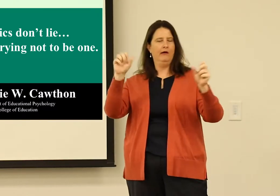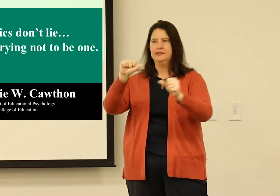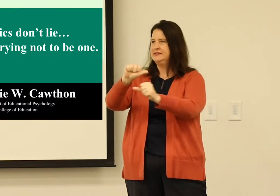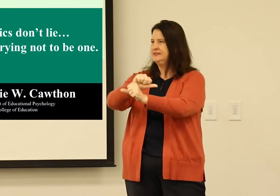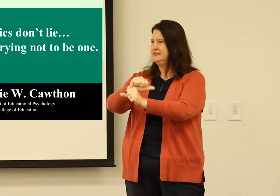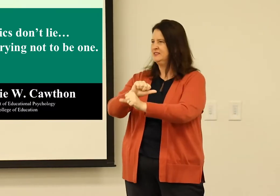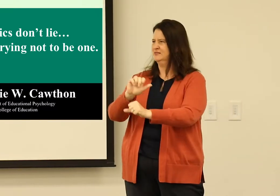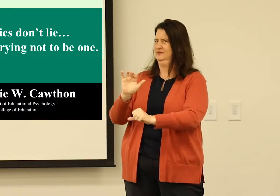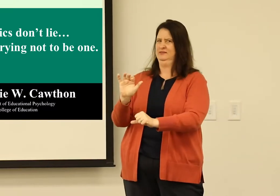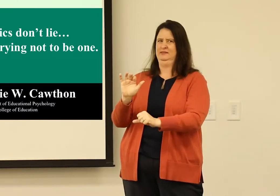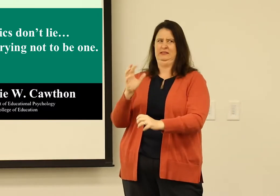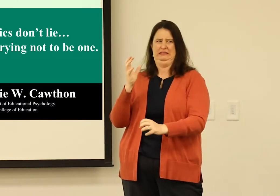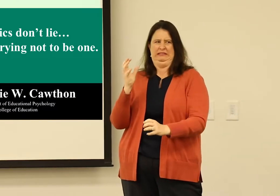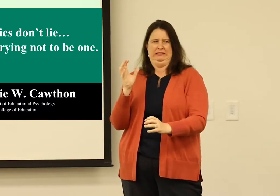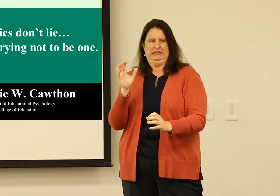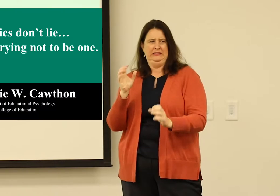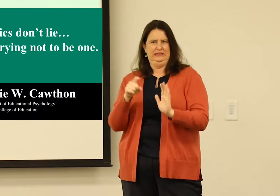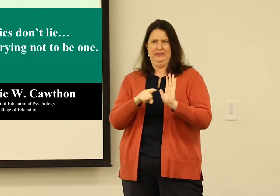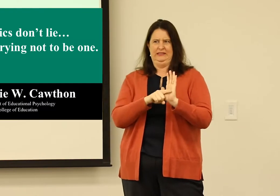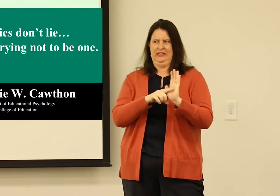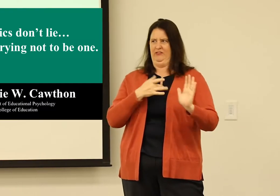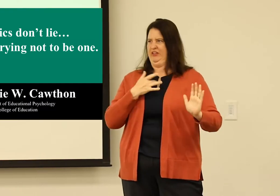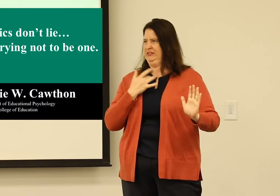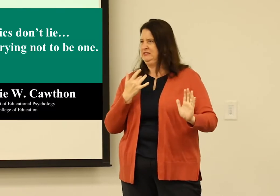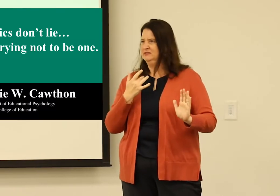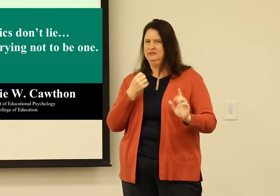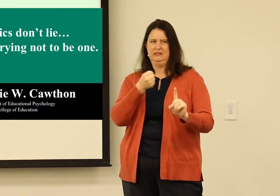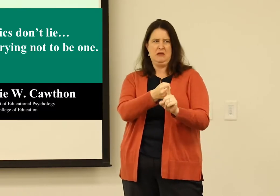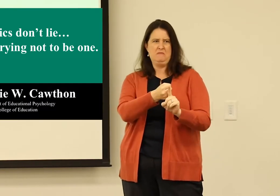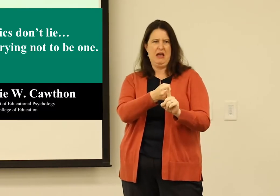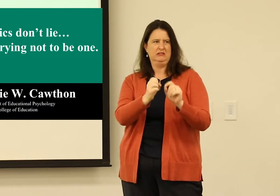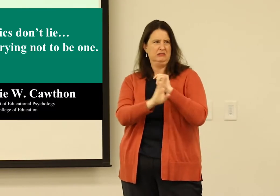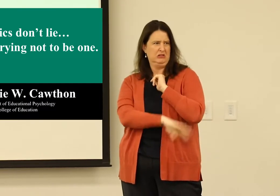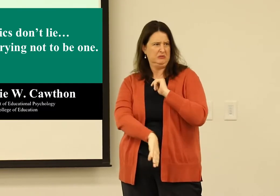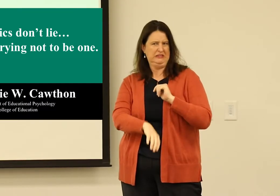has become a statistic. It's typically looked at as a negative.